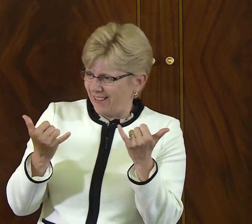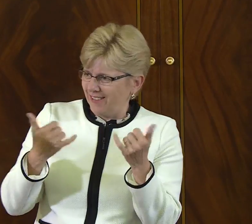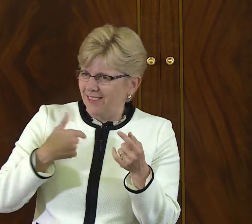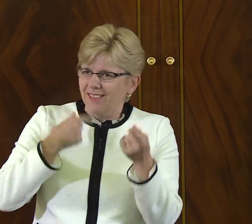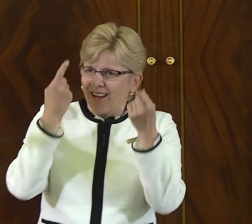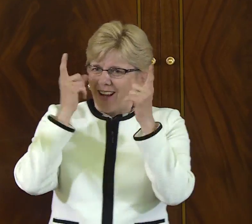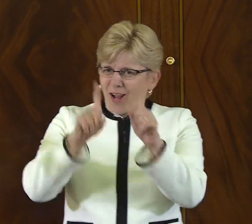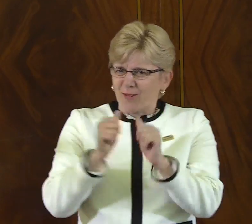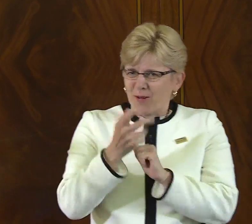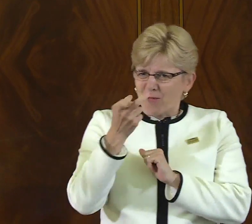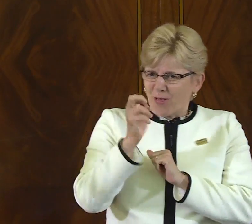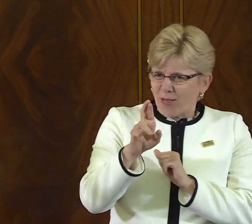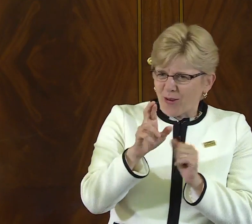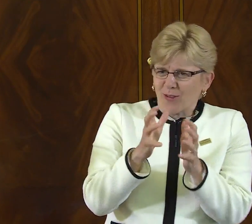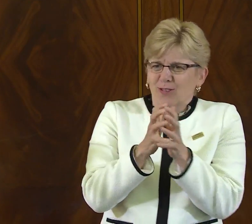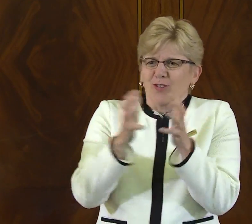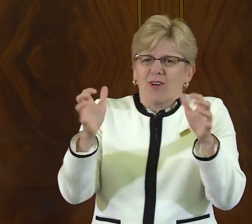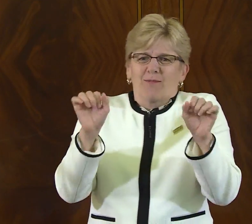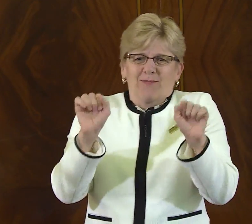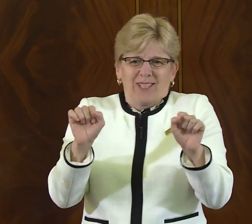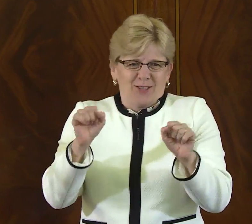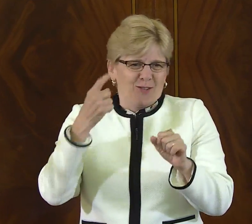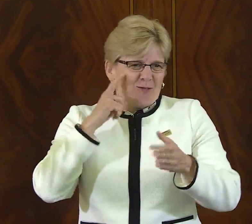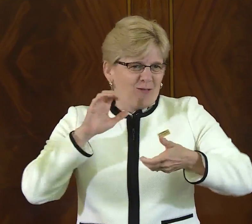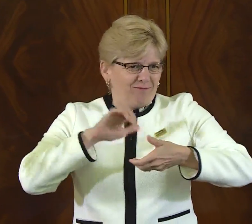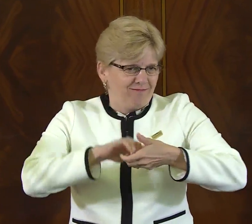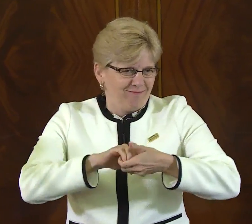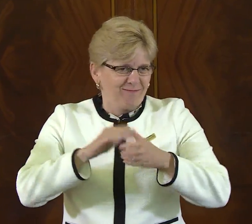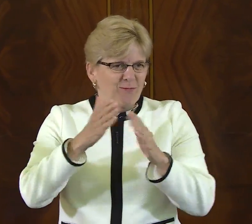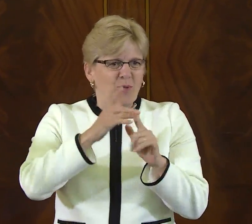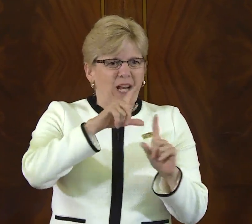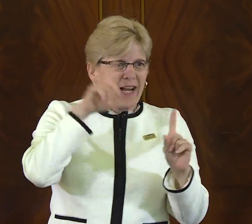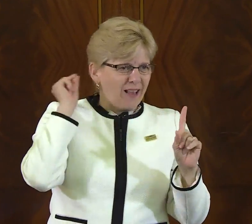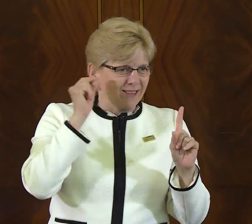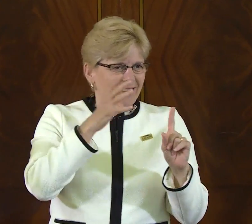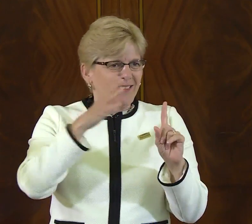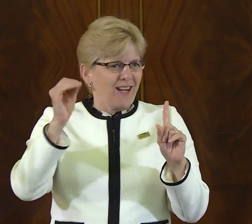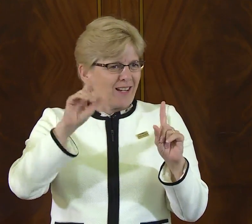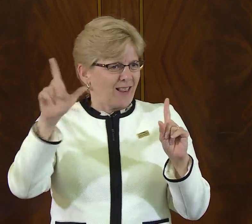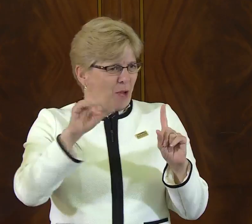and my opportunity to meet her today. I agreed with her that there are so many possibilities for partnerships